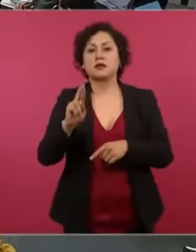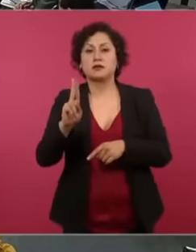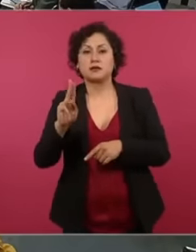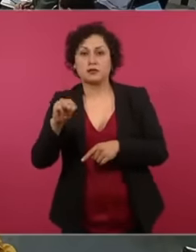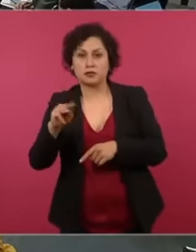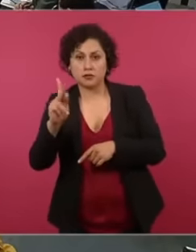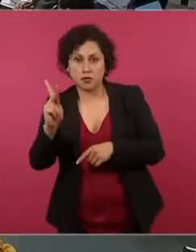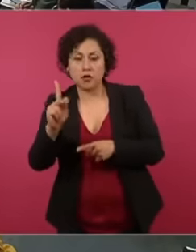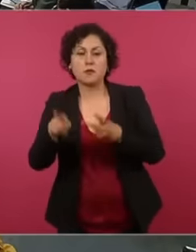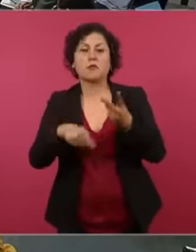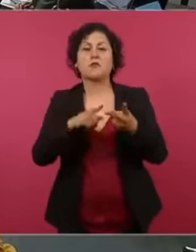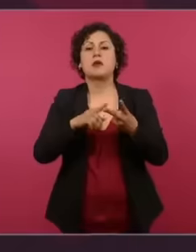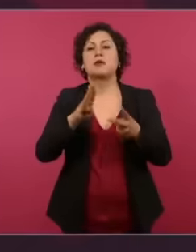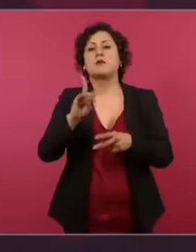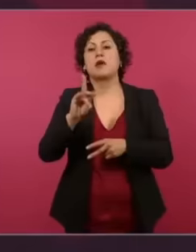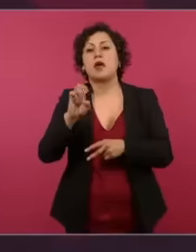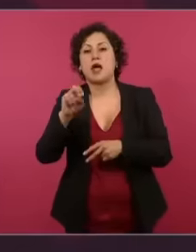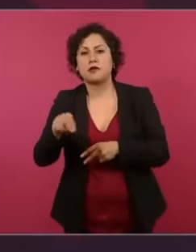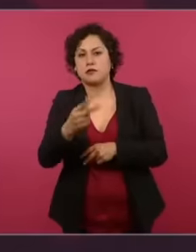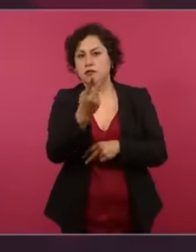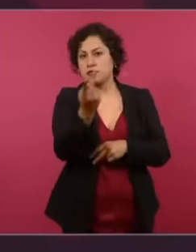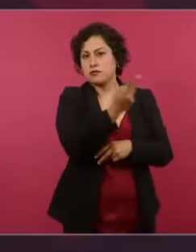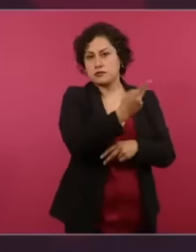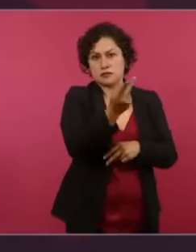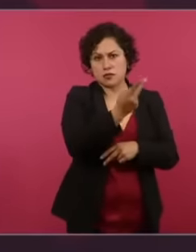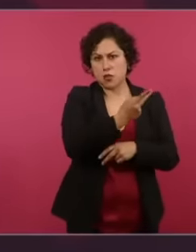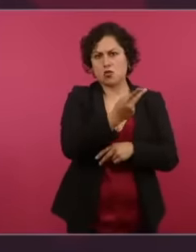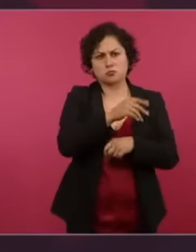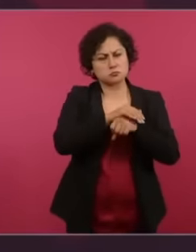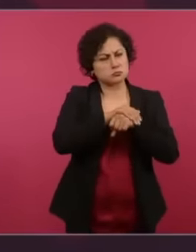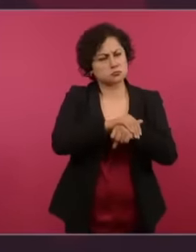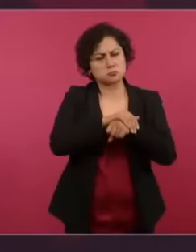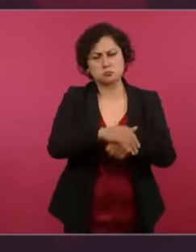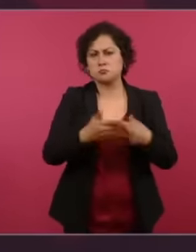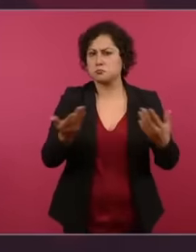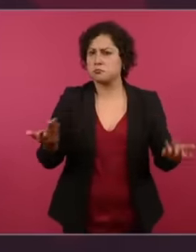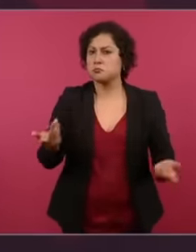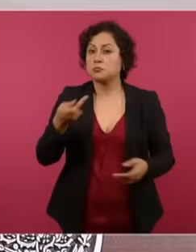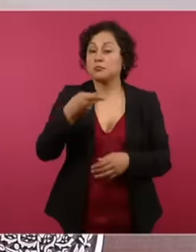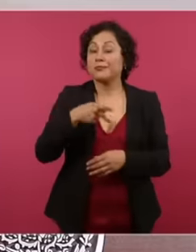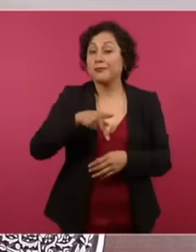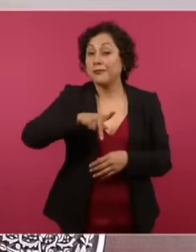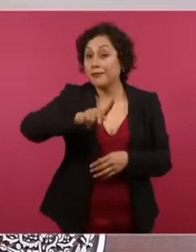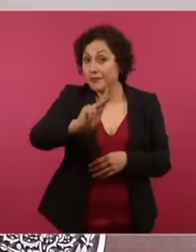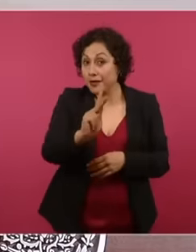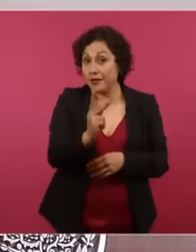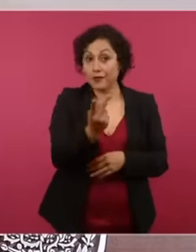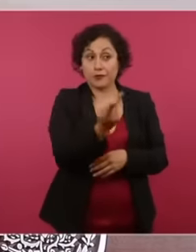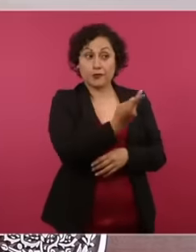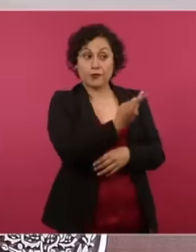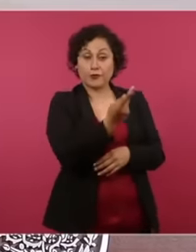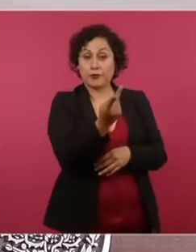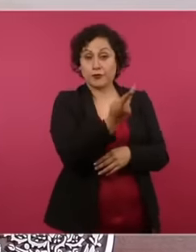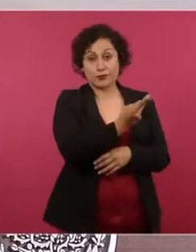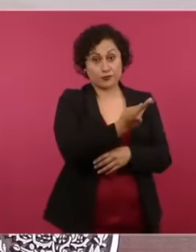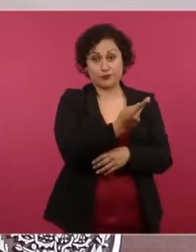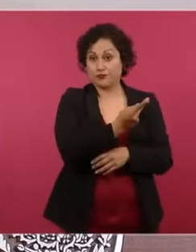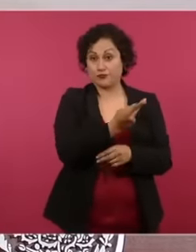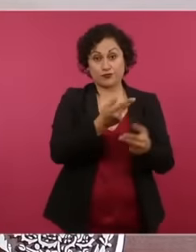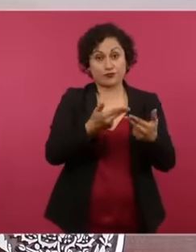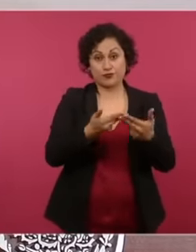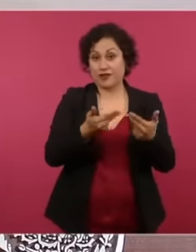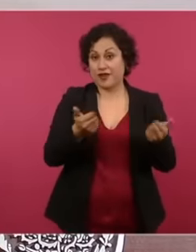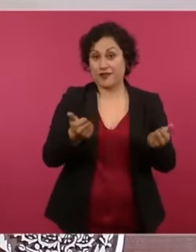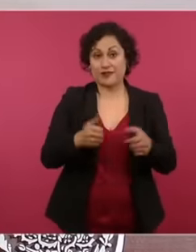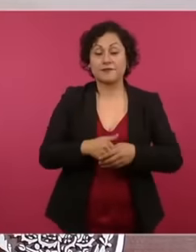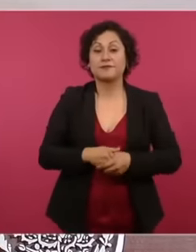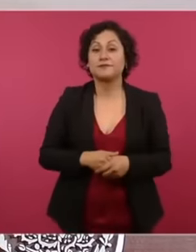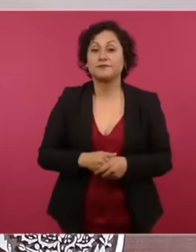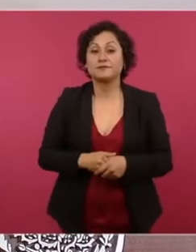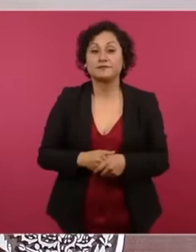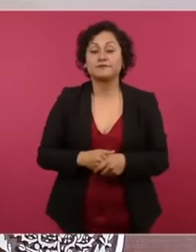none of them, I am now going to point out,